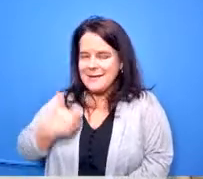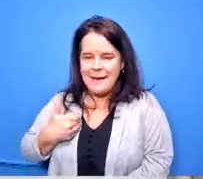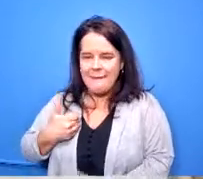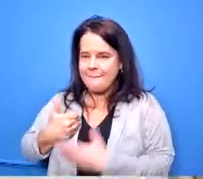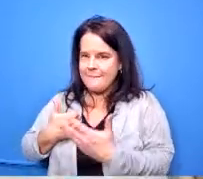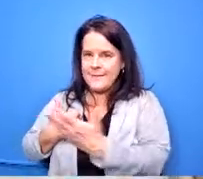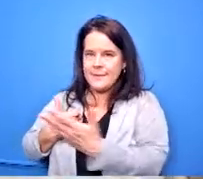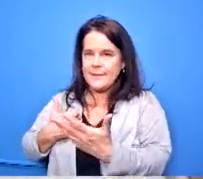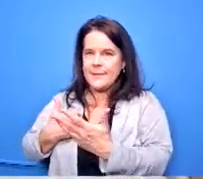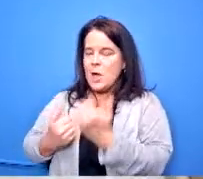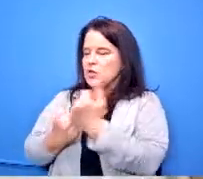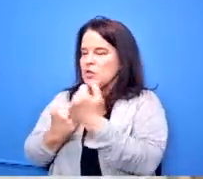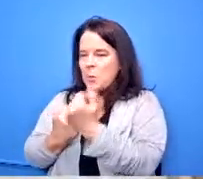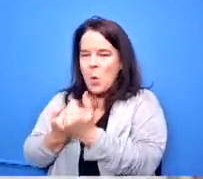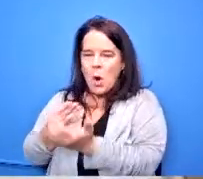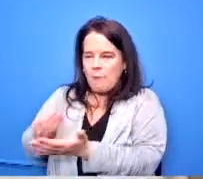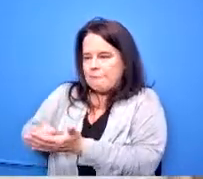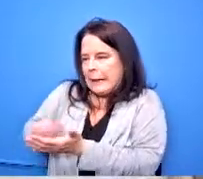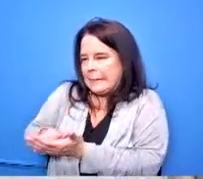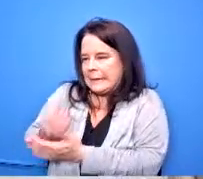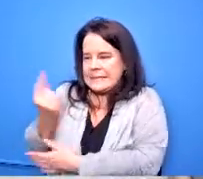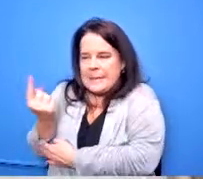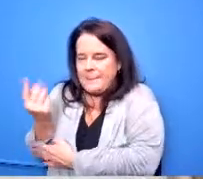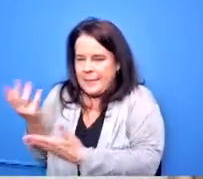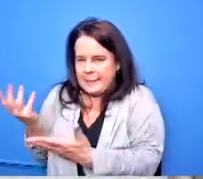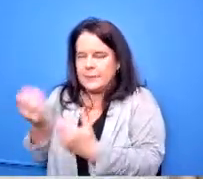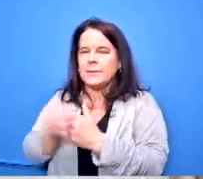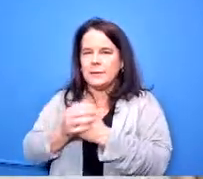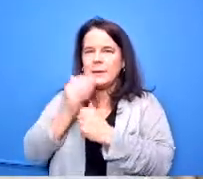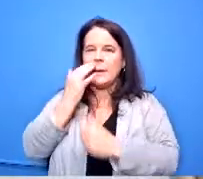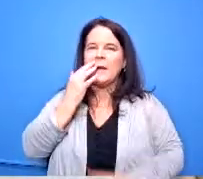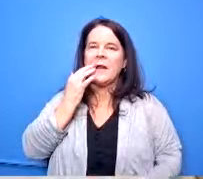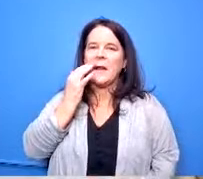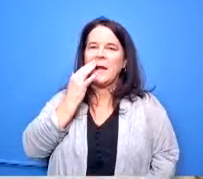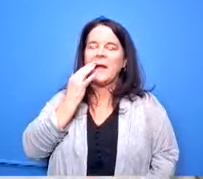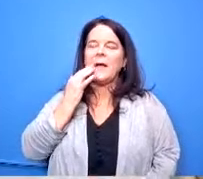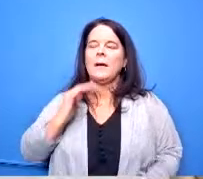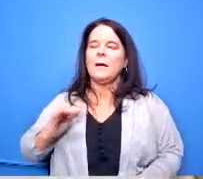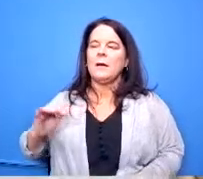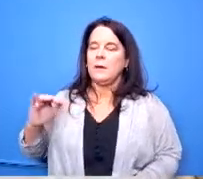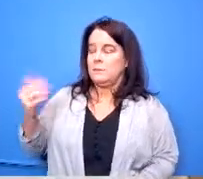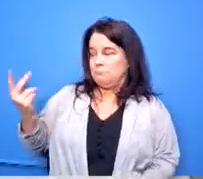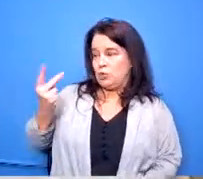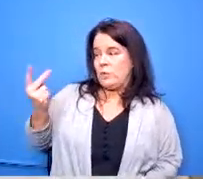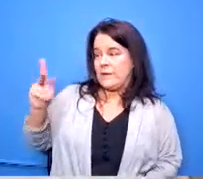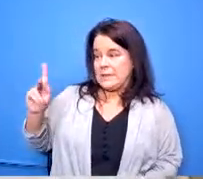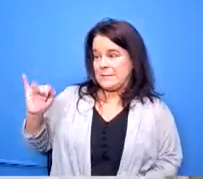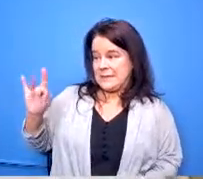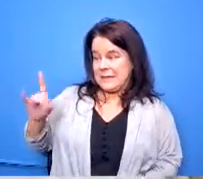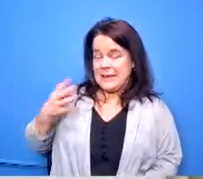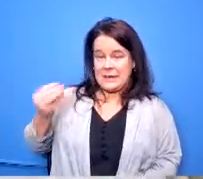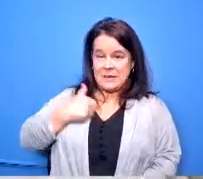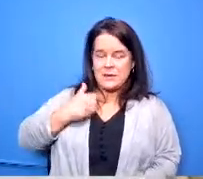the support funding or something but we um miss kitt and i both were writing letters she was she